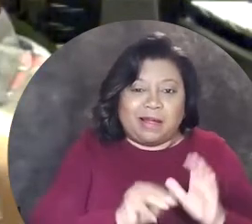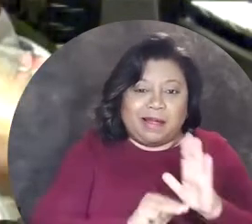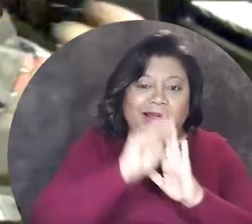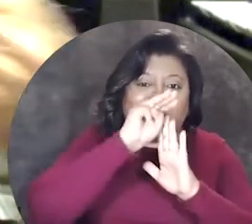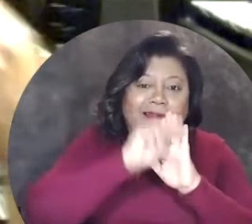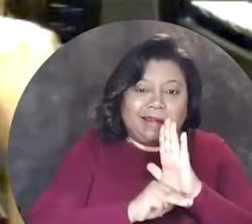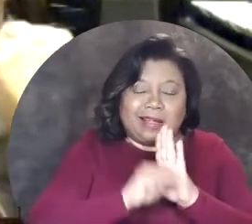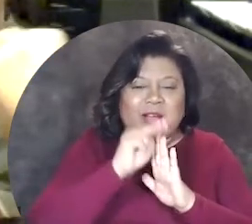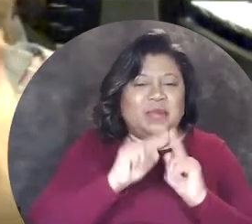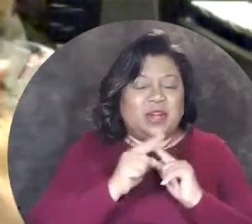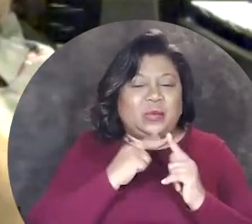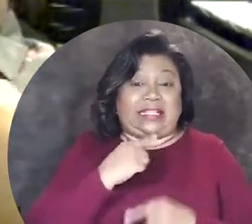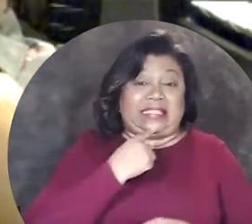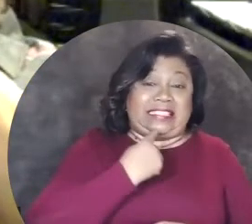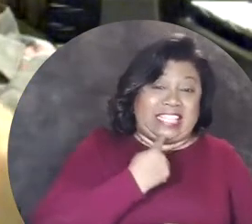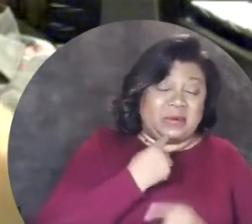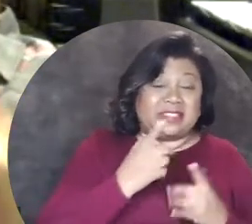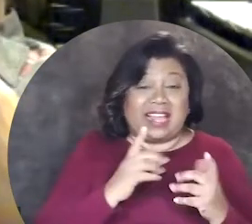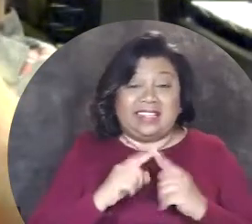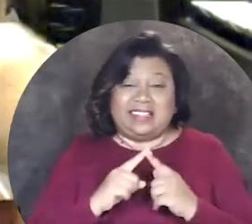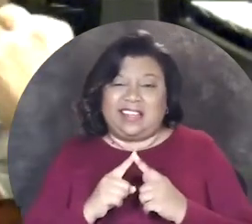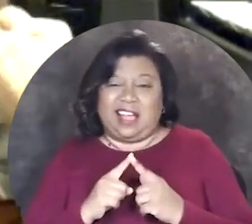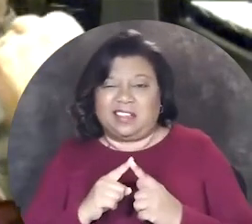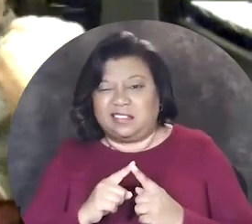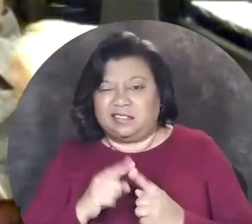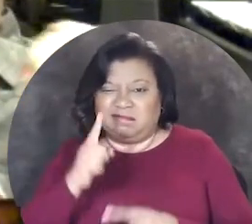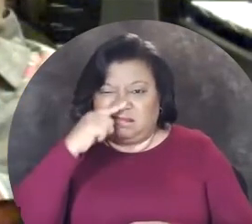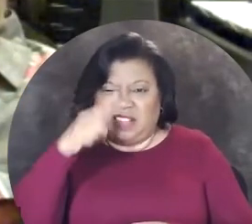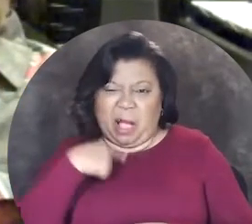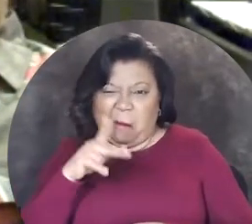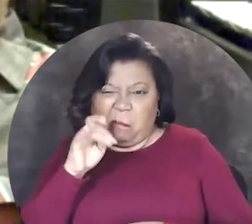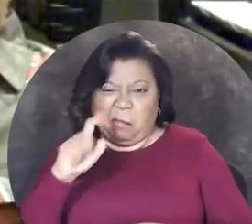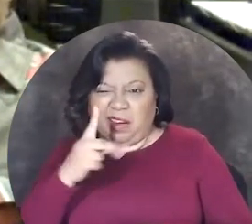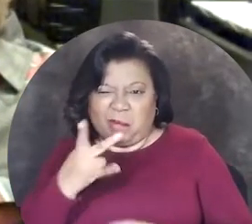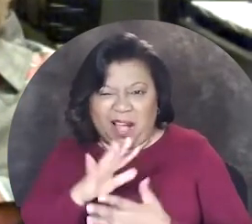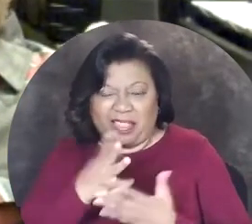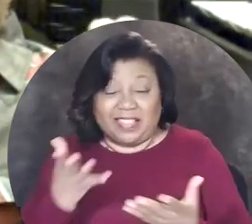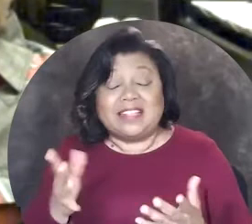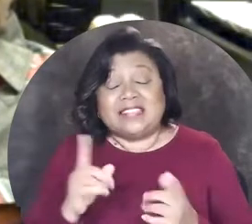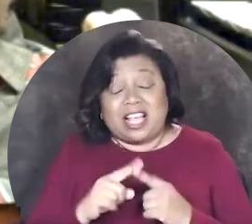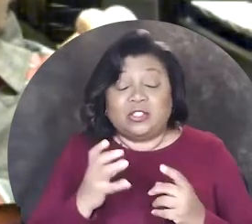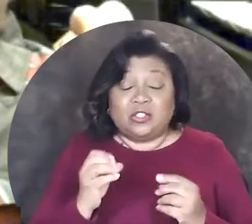forth of being very serious and then kind of being like a snot-nosed punk about stuff